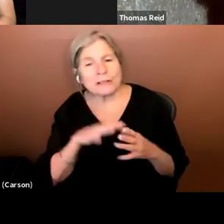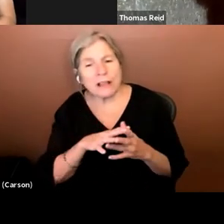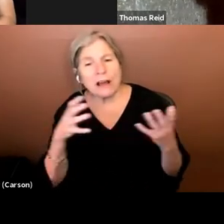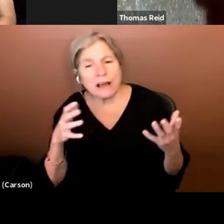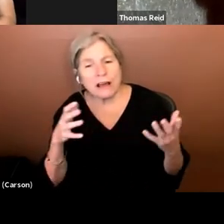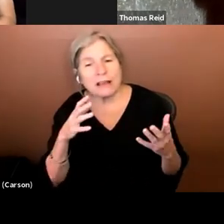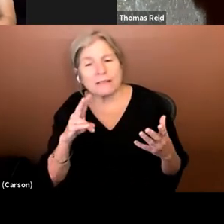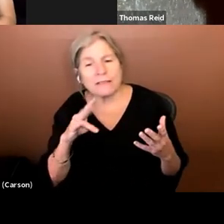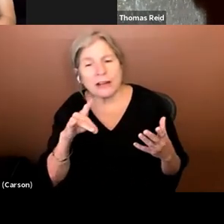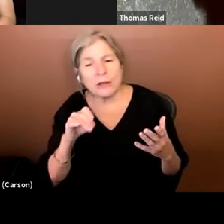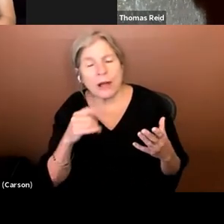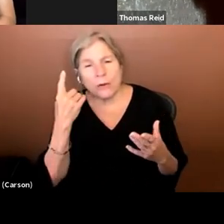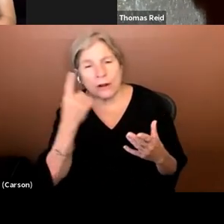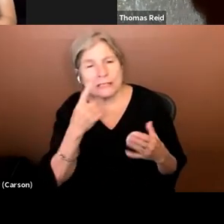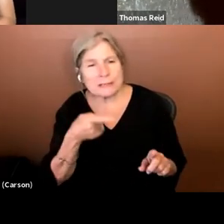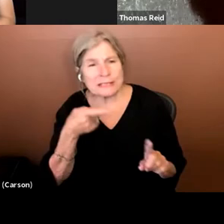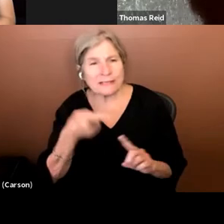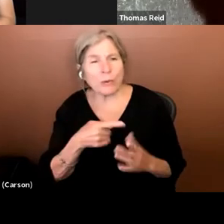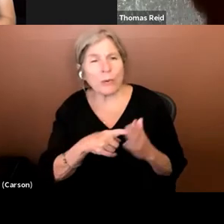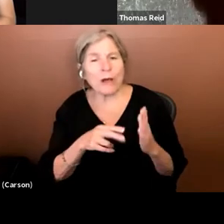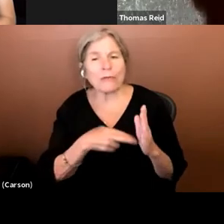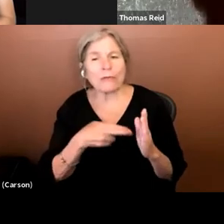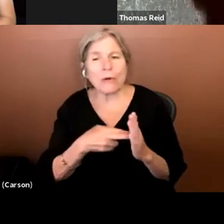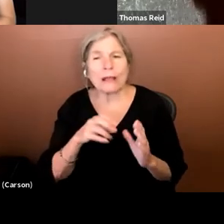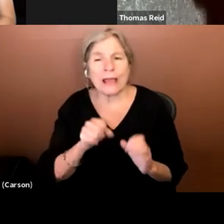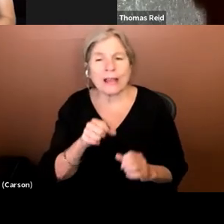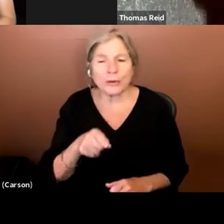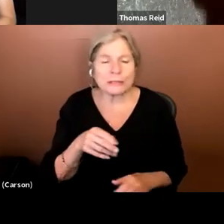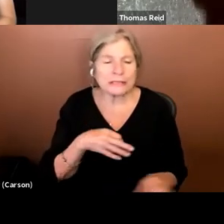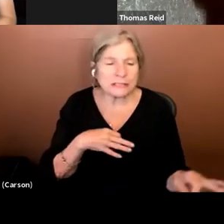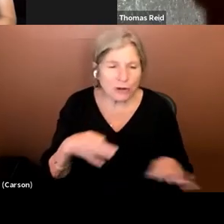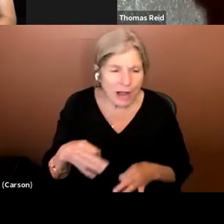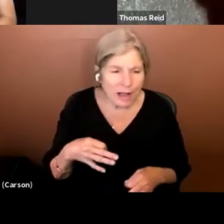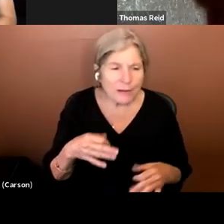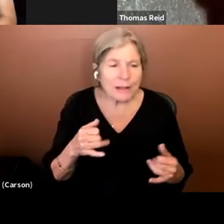I'm wondering specifically what role can you describe play and the crowd